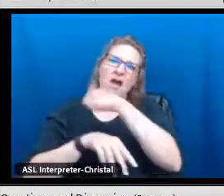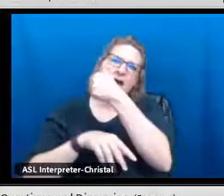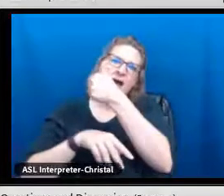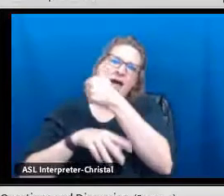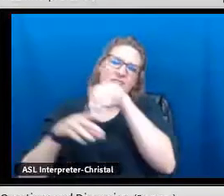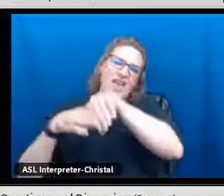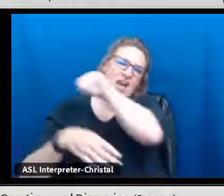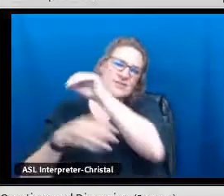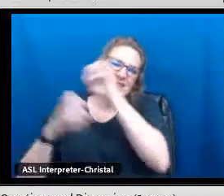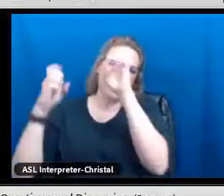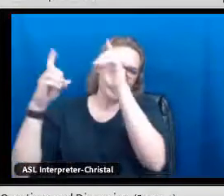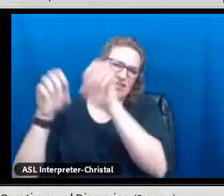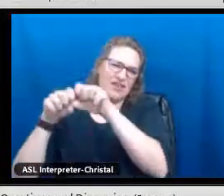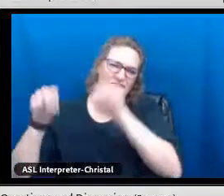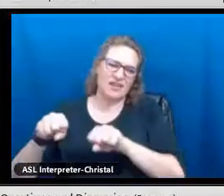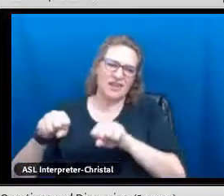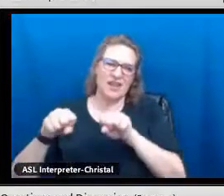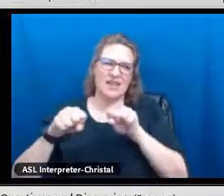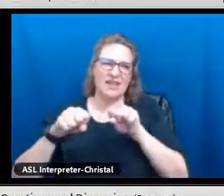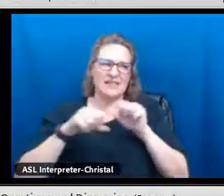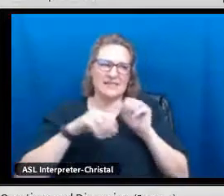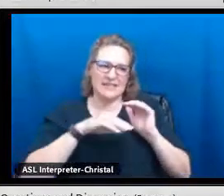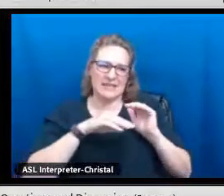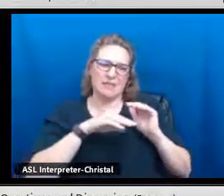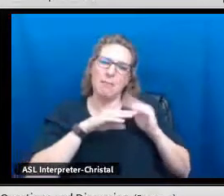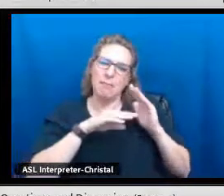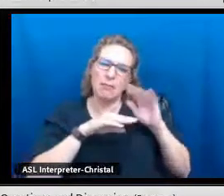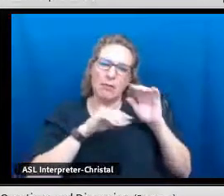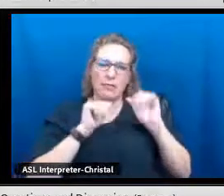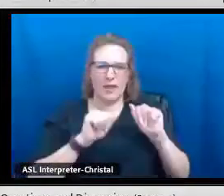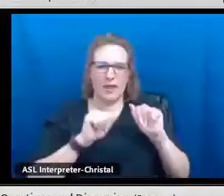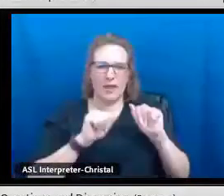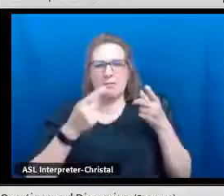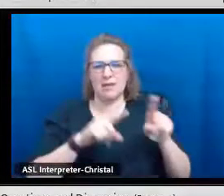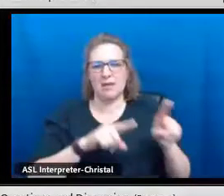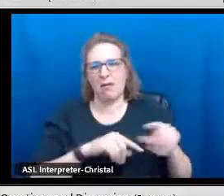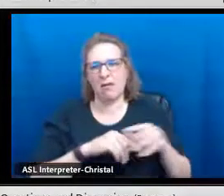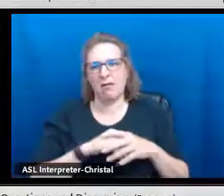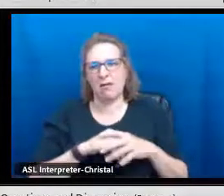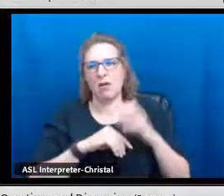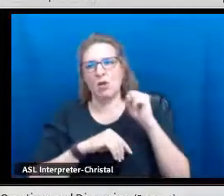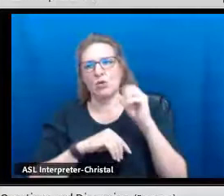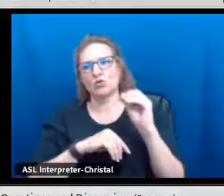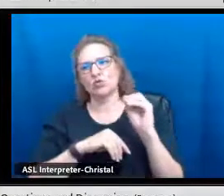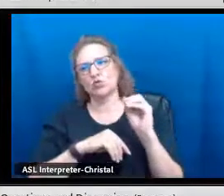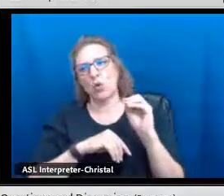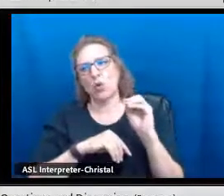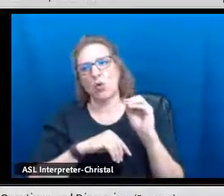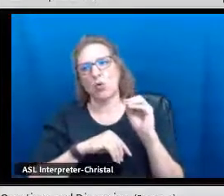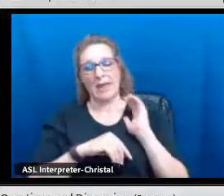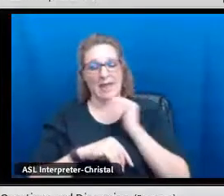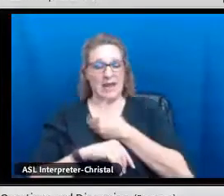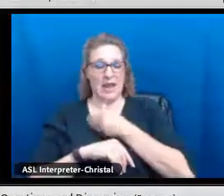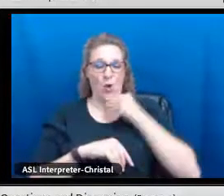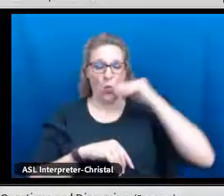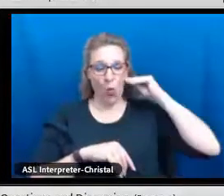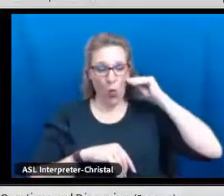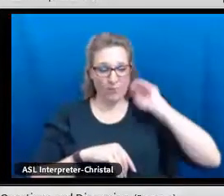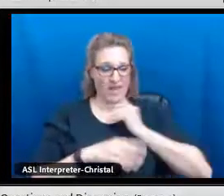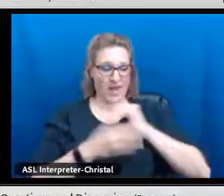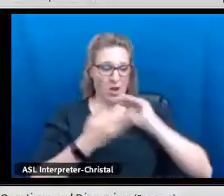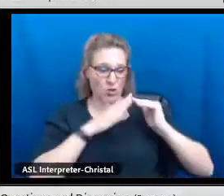created by outside education systems, it's pretty much the least that can be done.